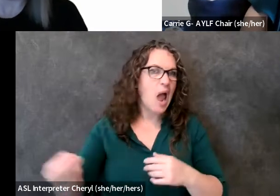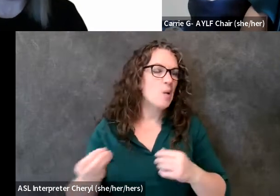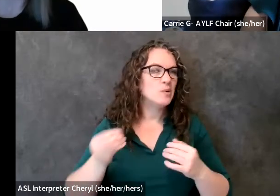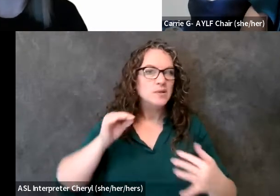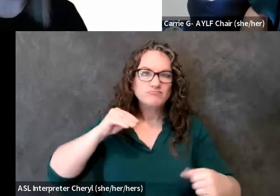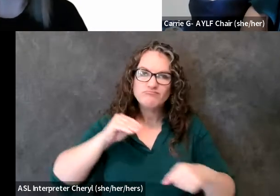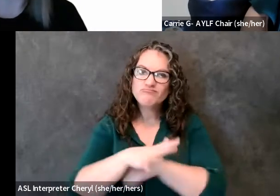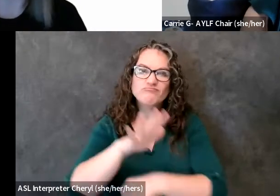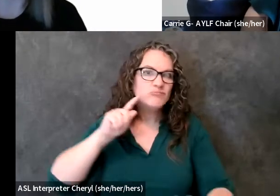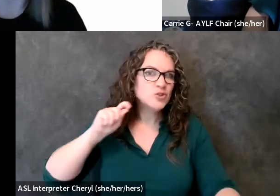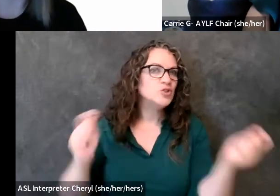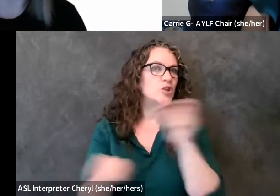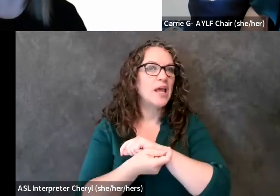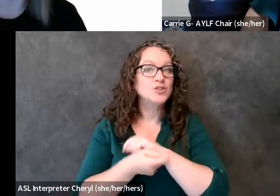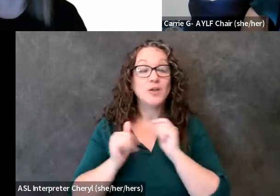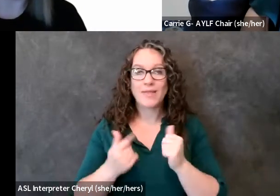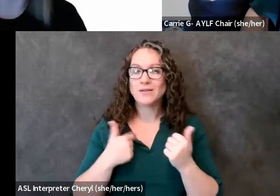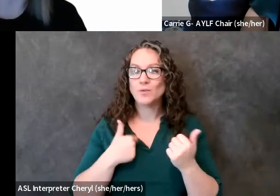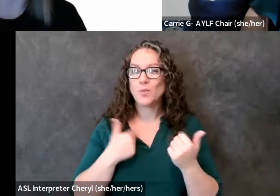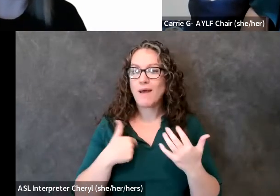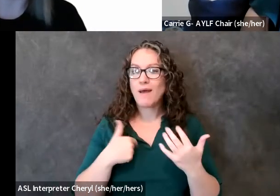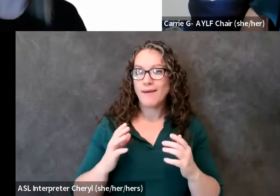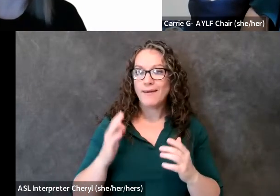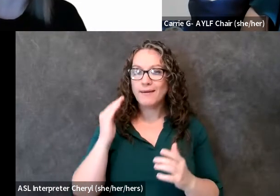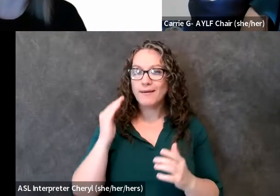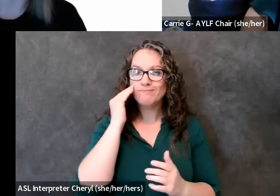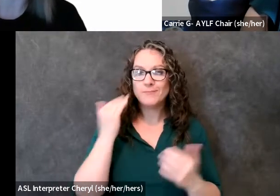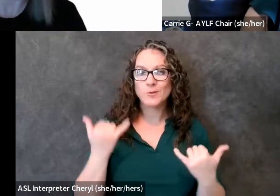um out to me today as we were having this event i don't know about for you but